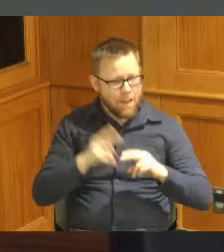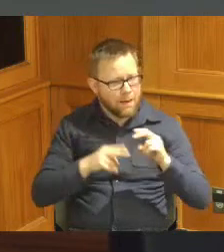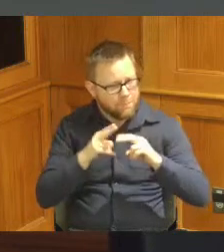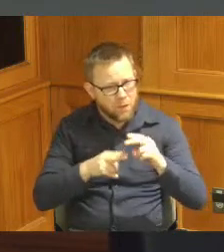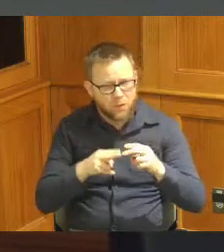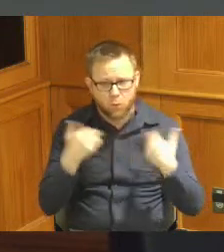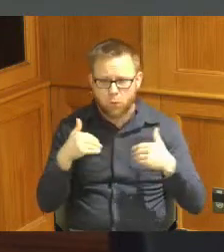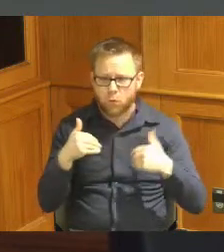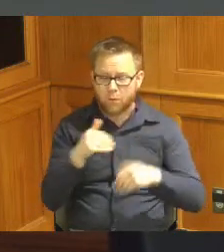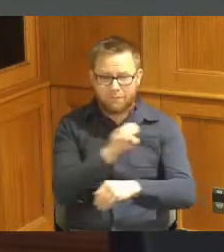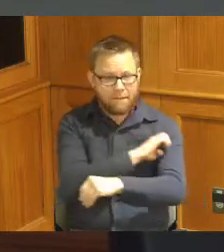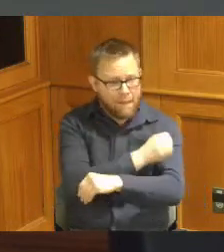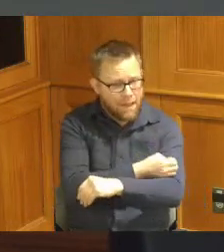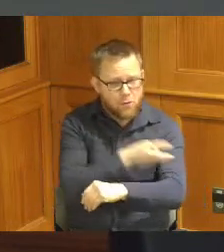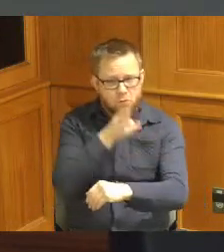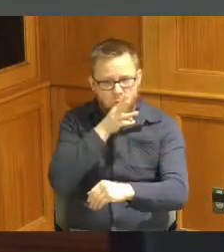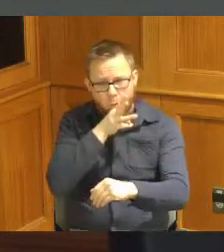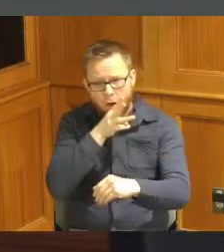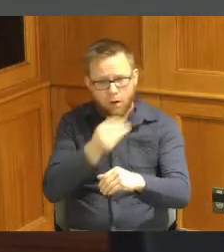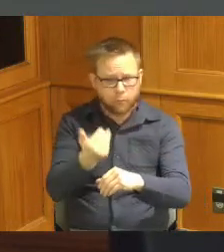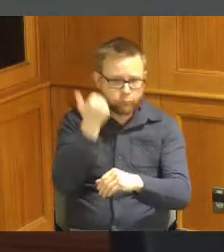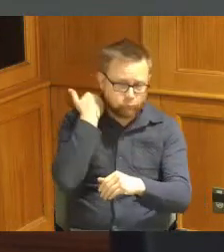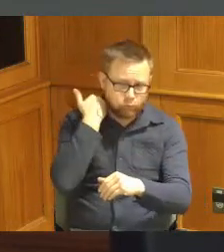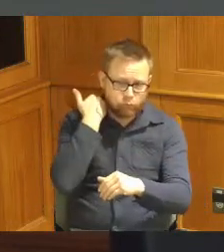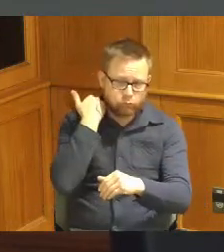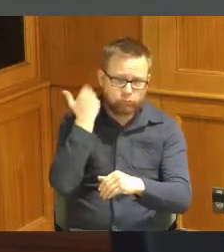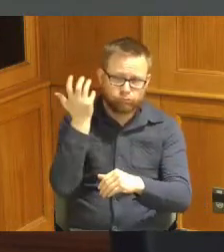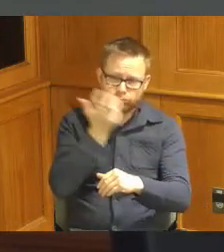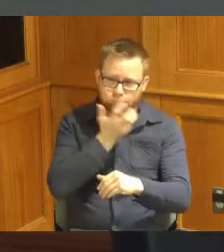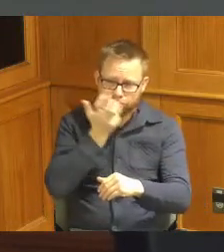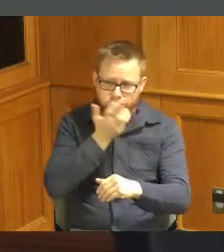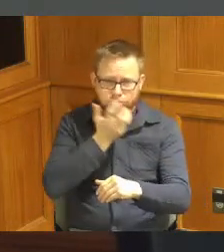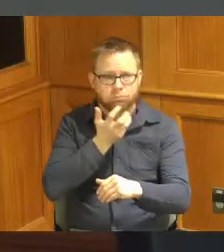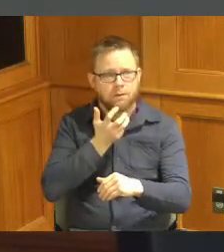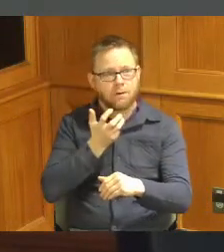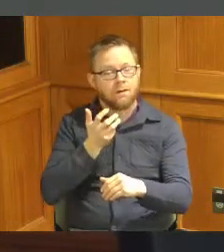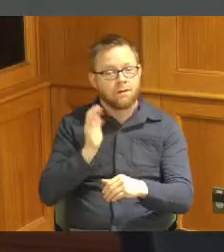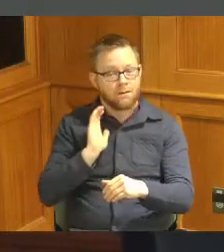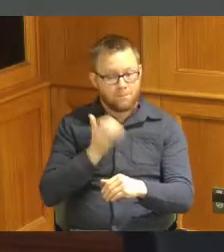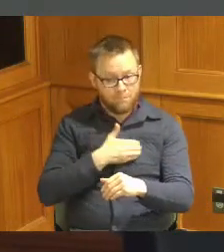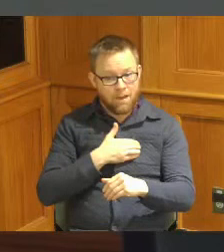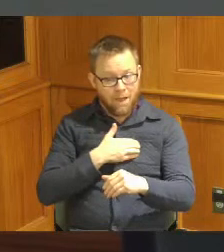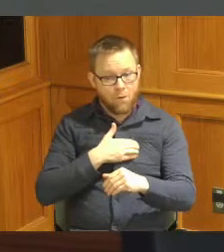energy and the amount of water that we use absent the efforts of our County facilities Department to